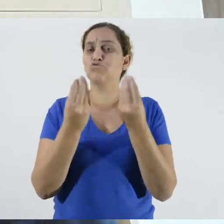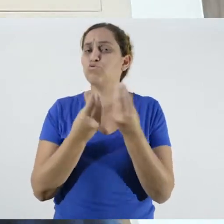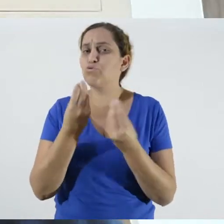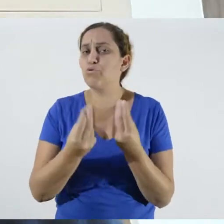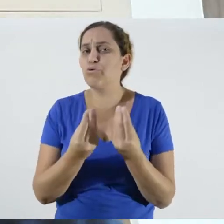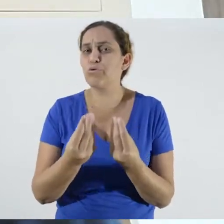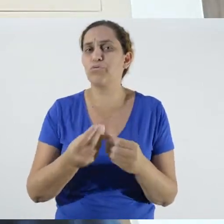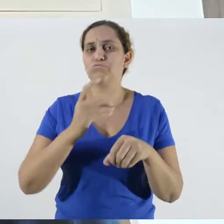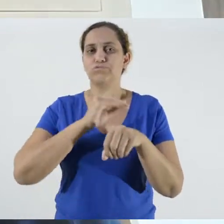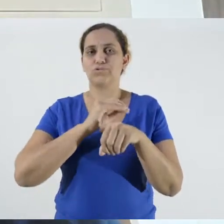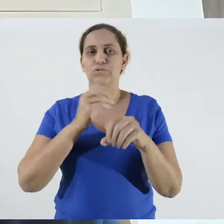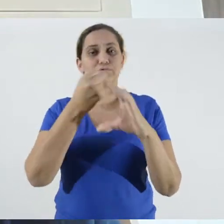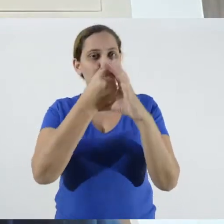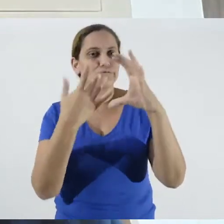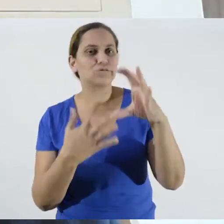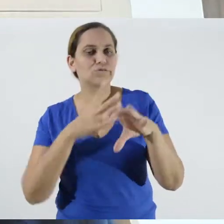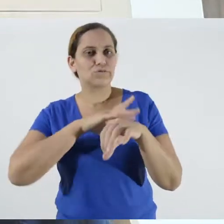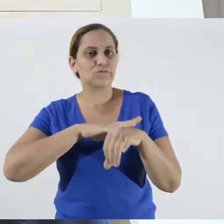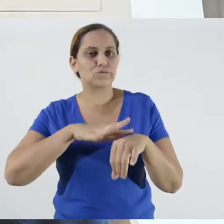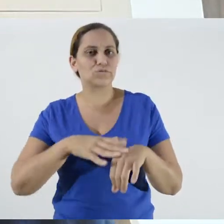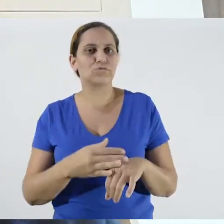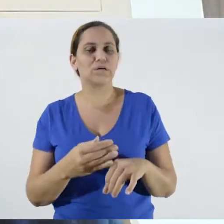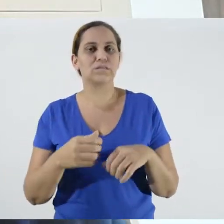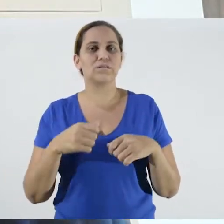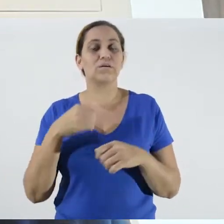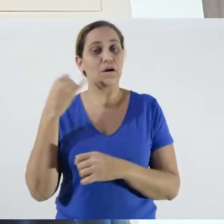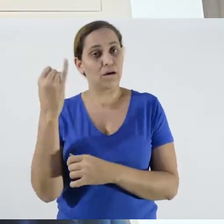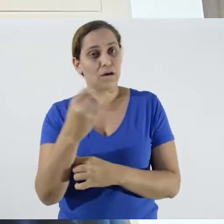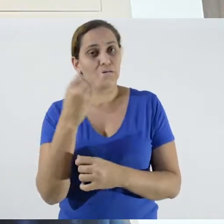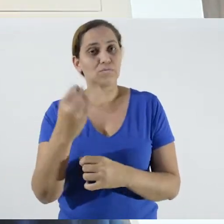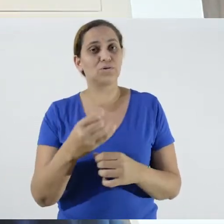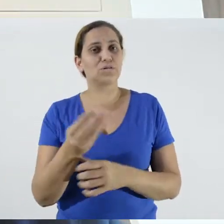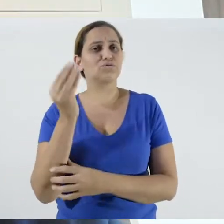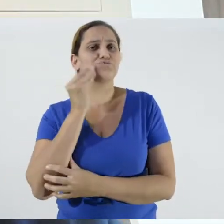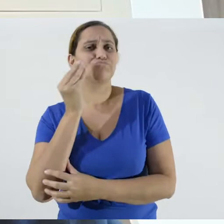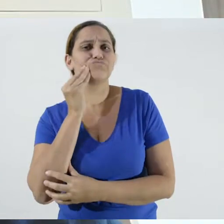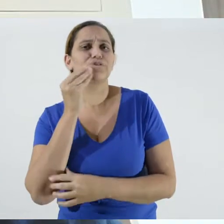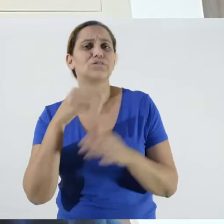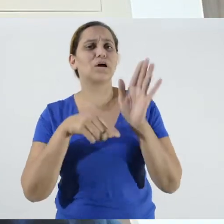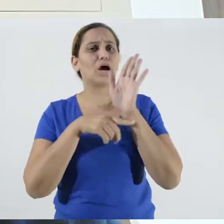trying to help this person in rural territories,